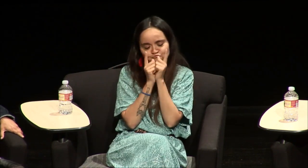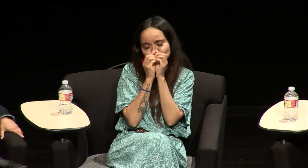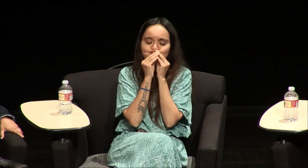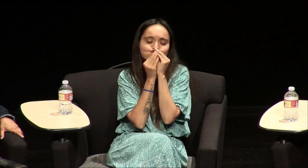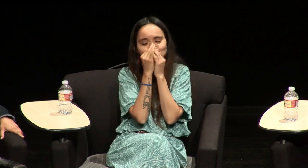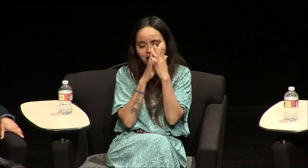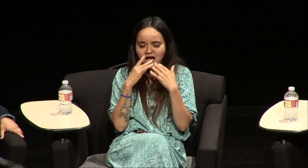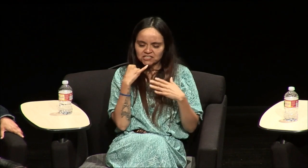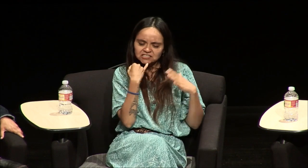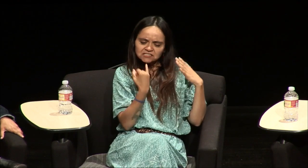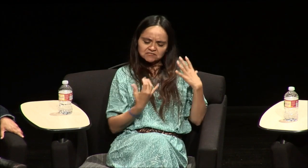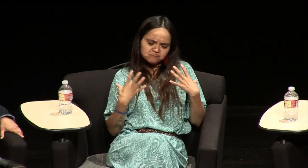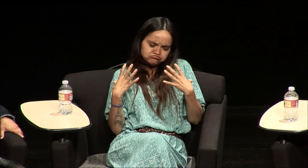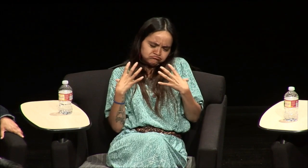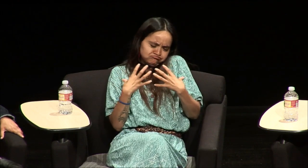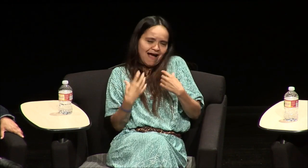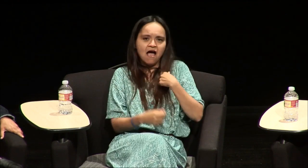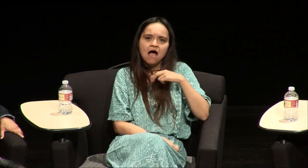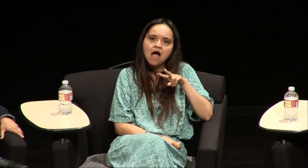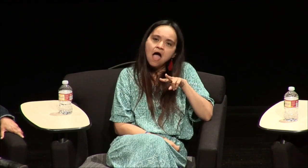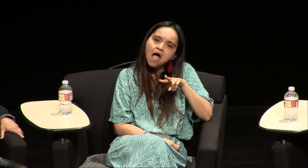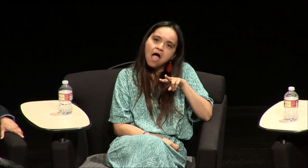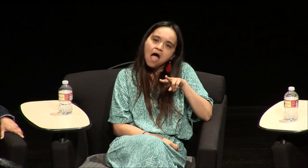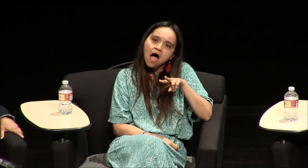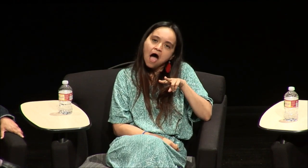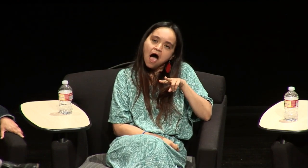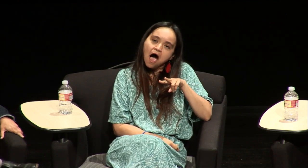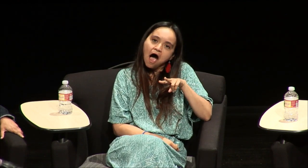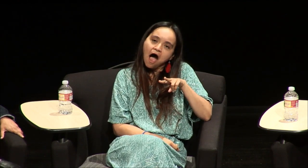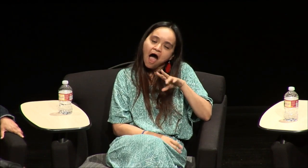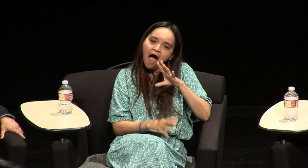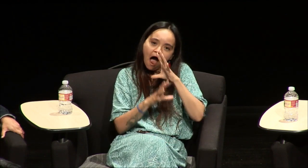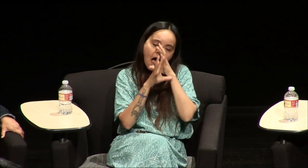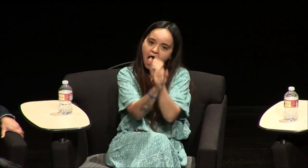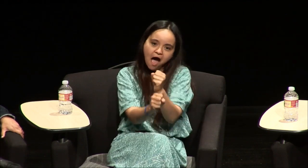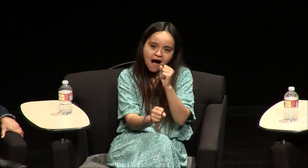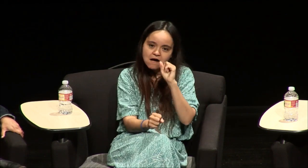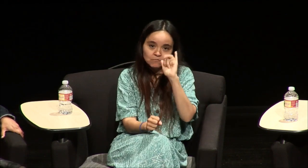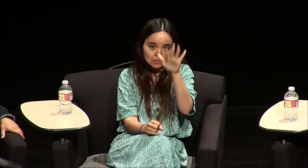of them convinced the other one and she was beautiful and she had a I just was